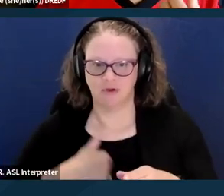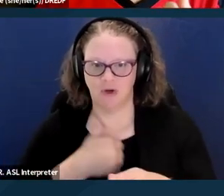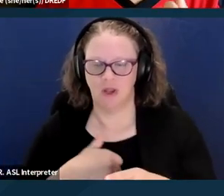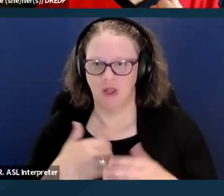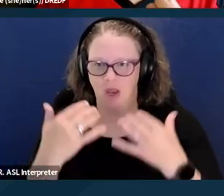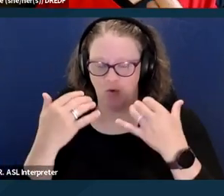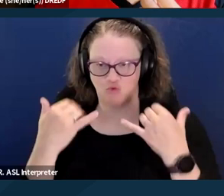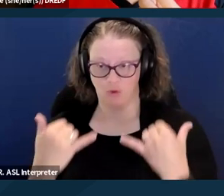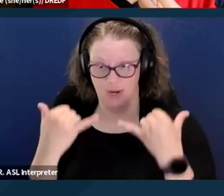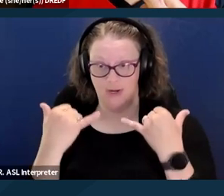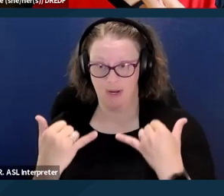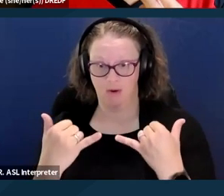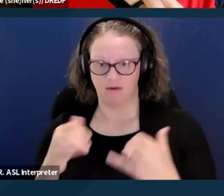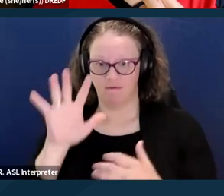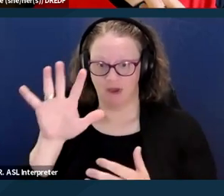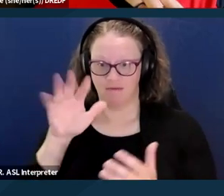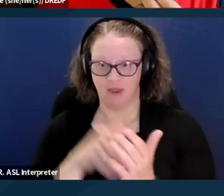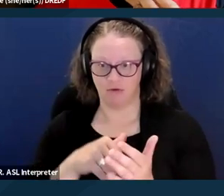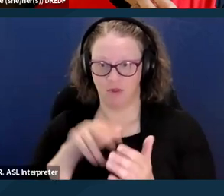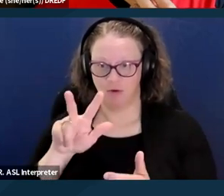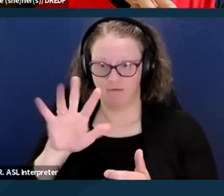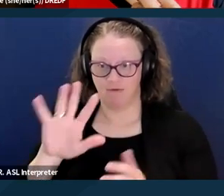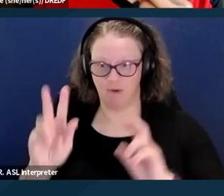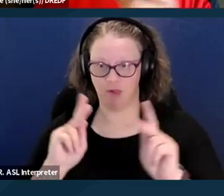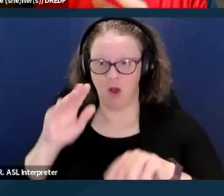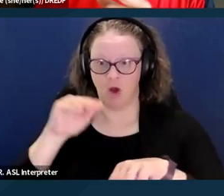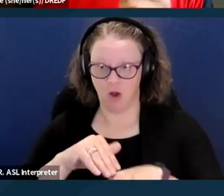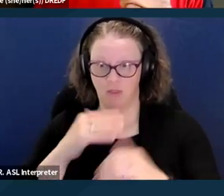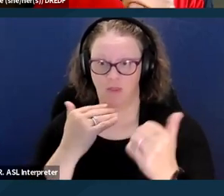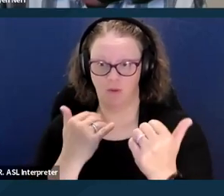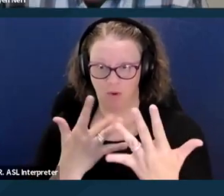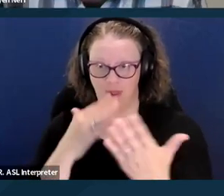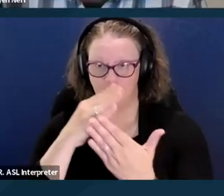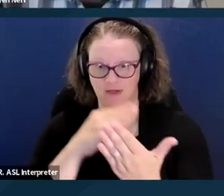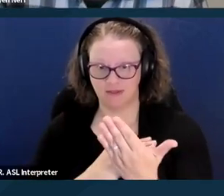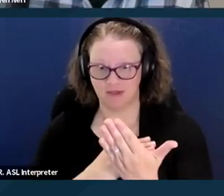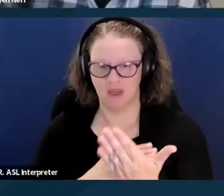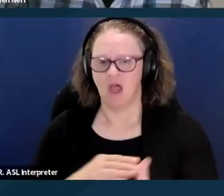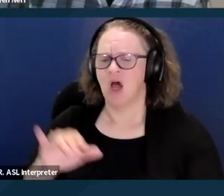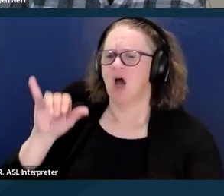as of now it's 5,035 people on the wait list, that's what. Oh.